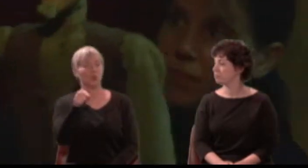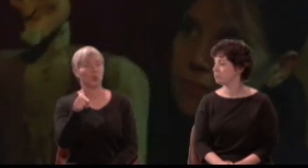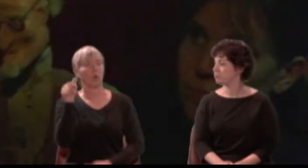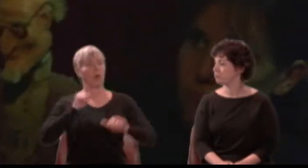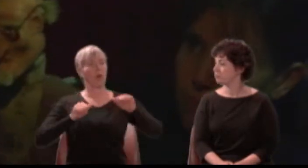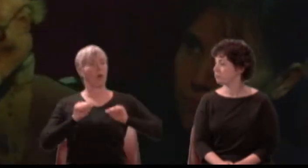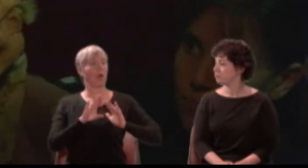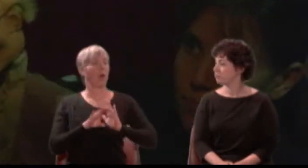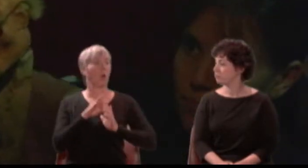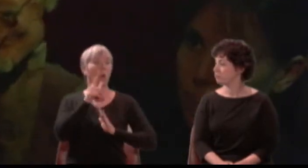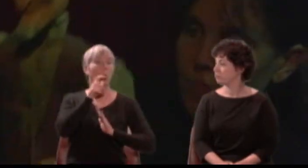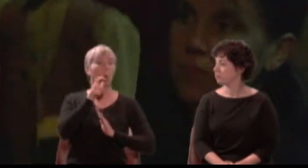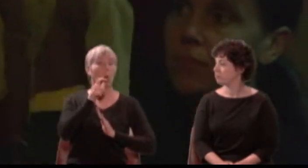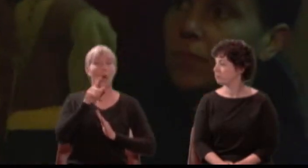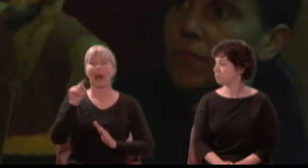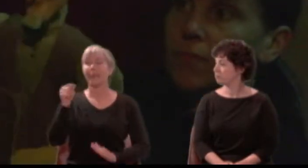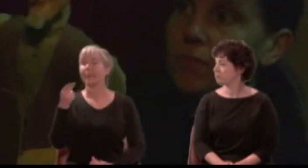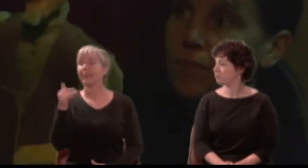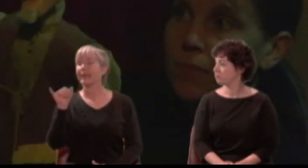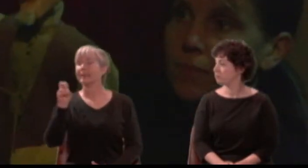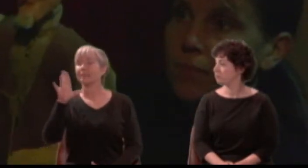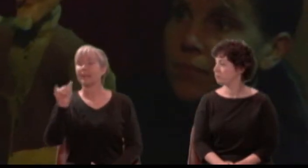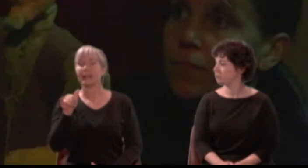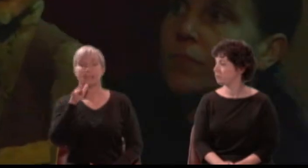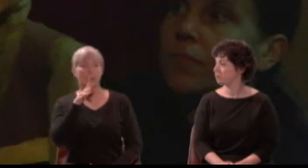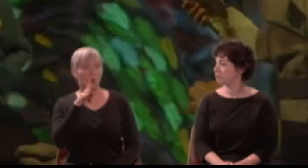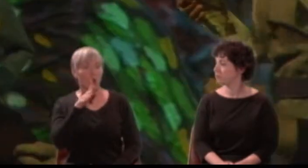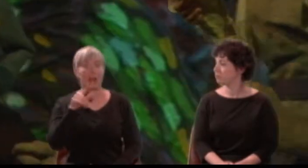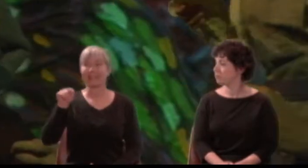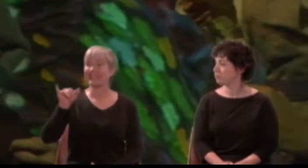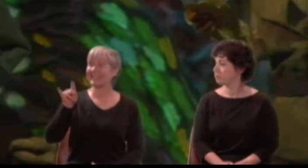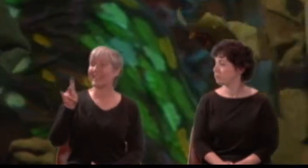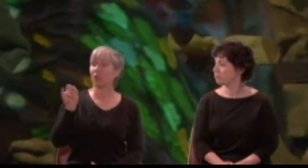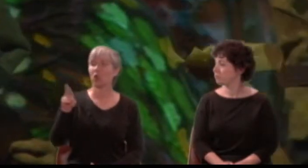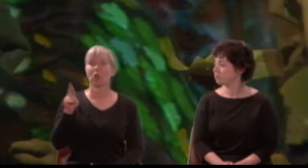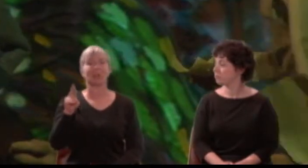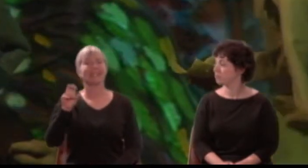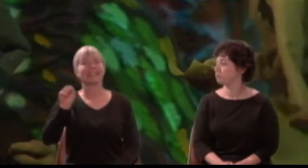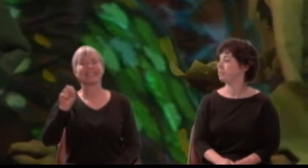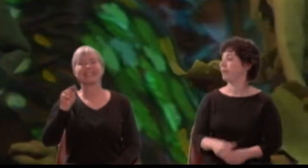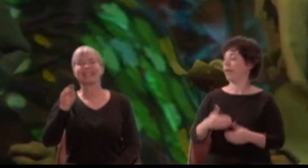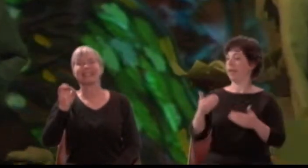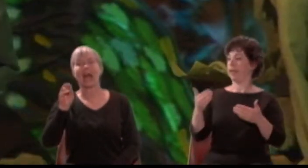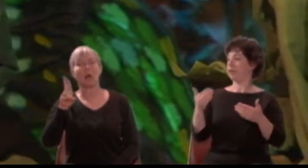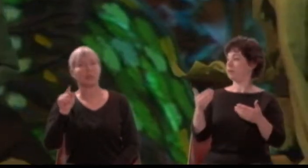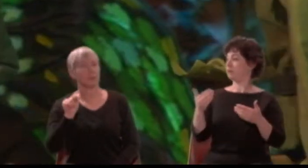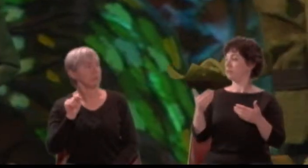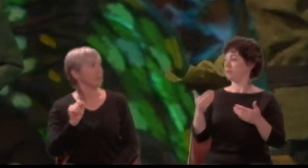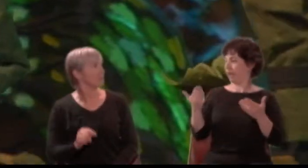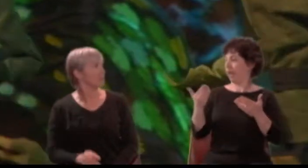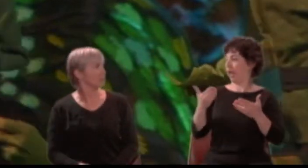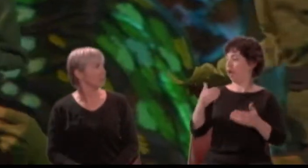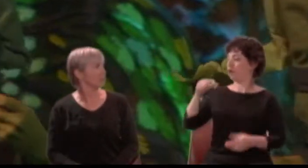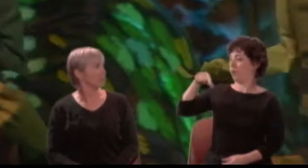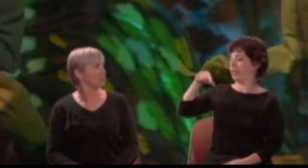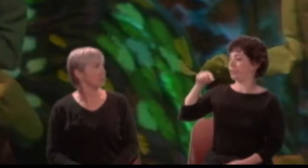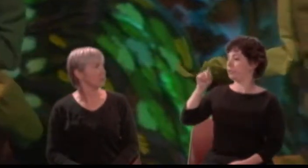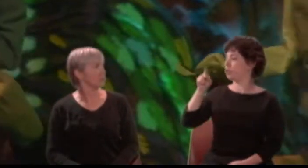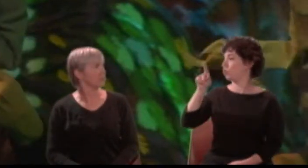Tom Snout the Tinker. Snout: Here, Peter Quince. Quince: You, Pyramus' father; myself Thisby's father;